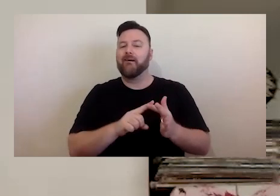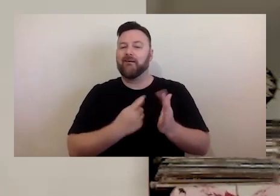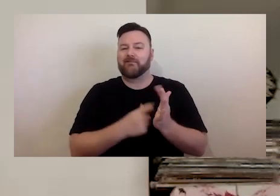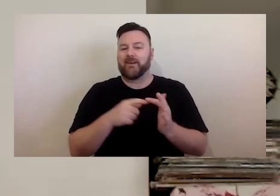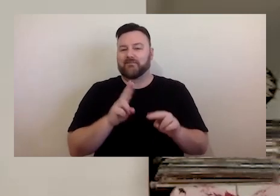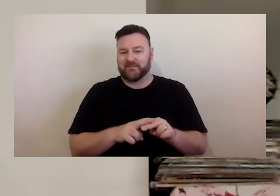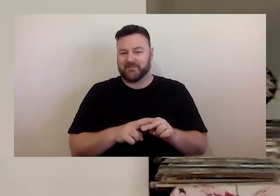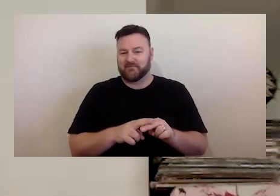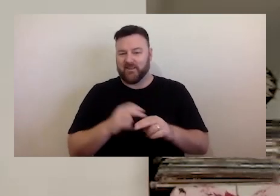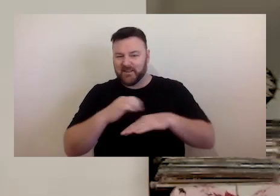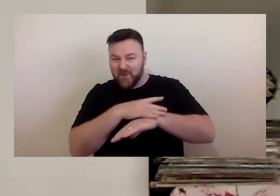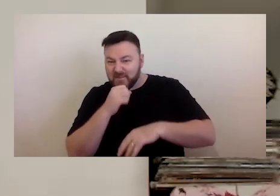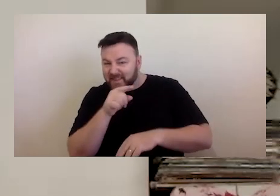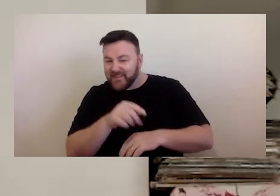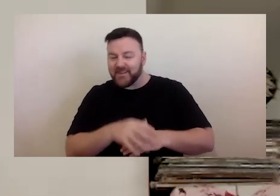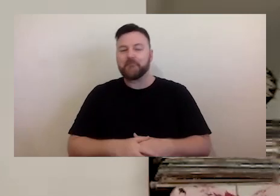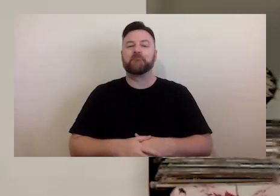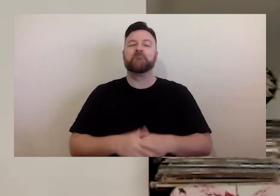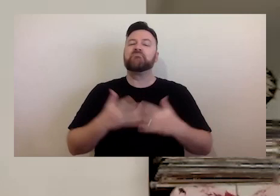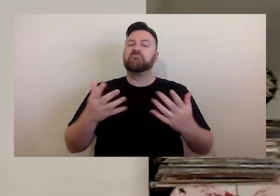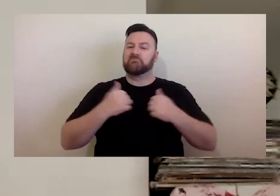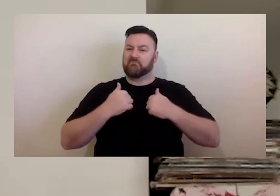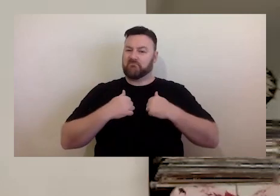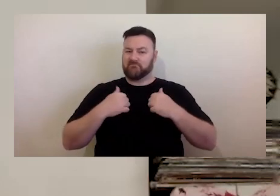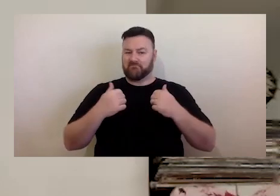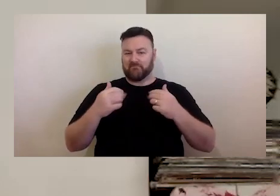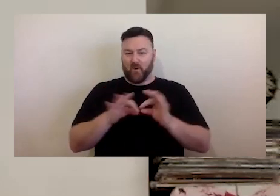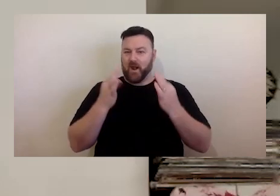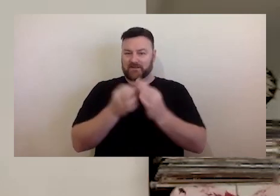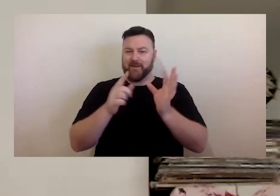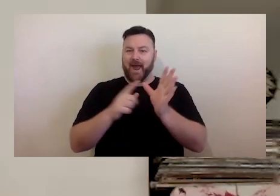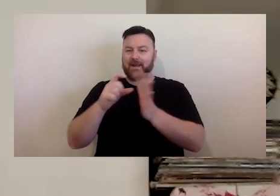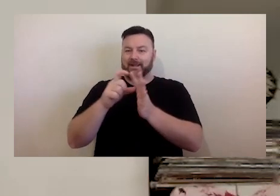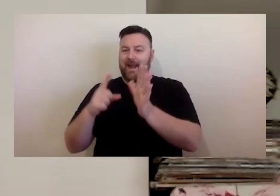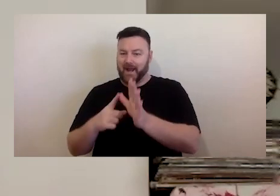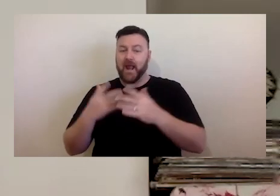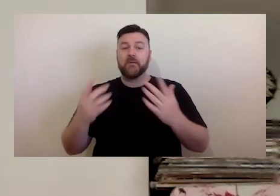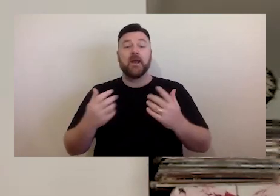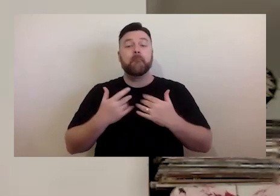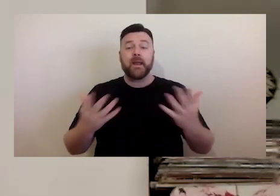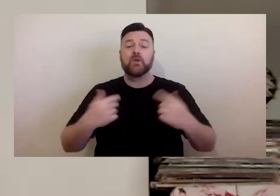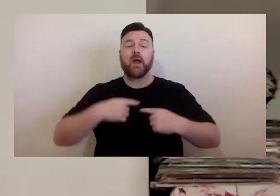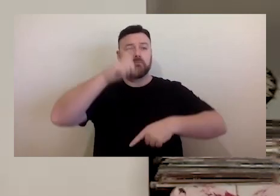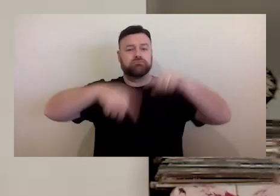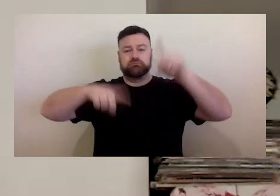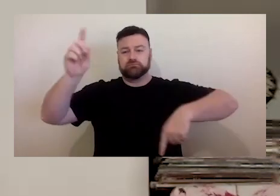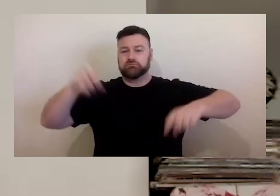ADA - the Australian Digital Alliance - we're a broad coalition of copyright users and innovators, advocating for the public interest